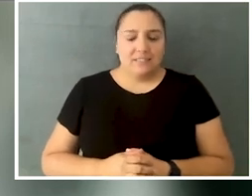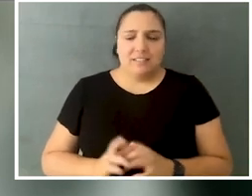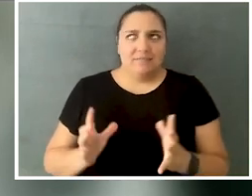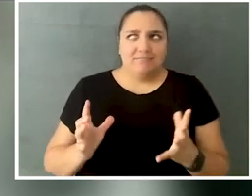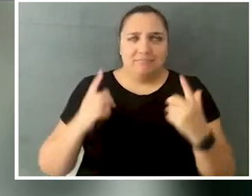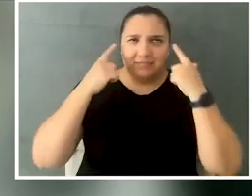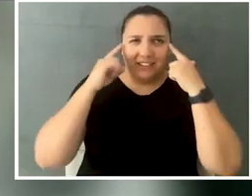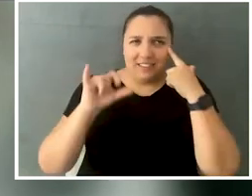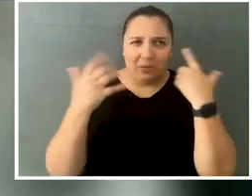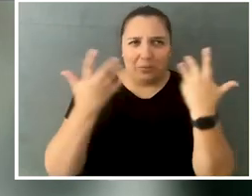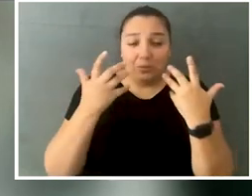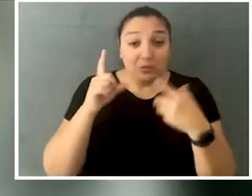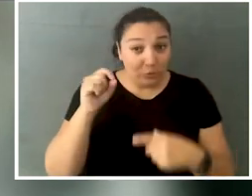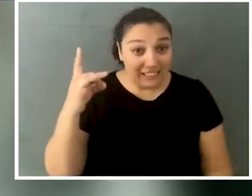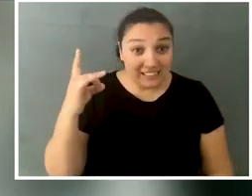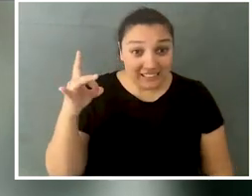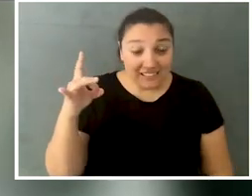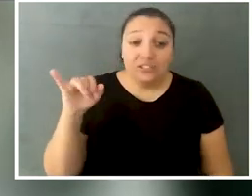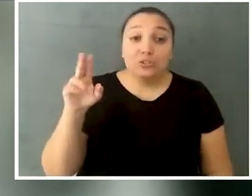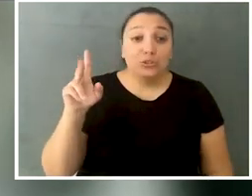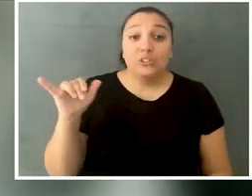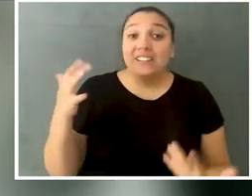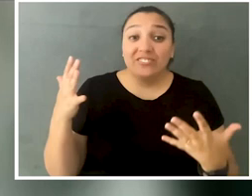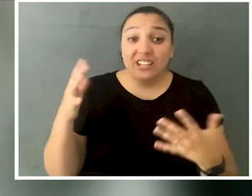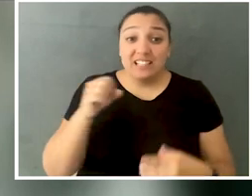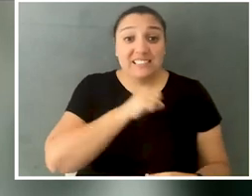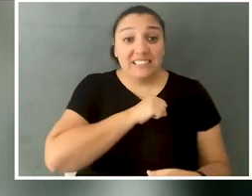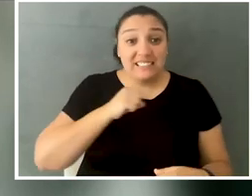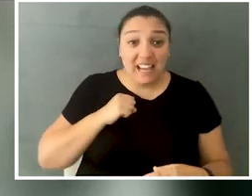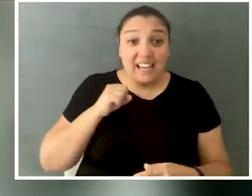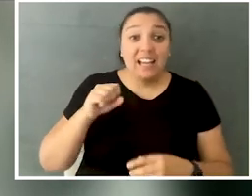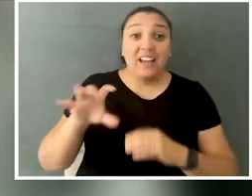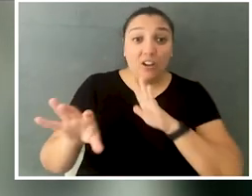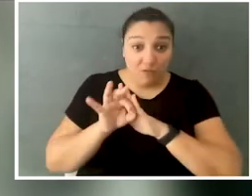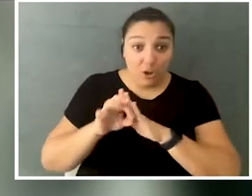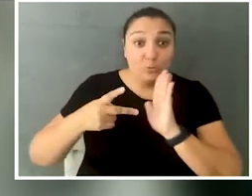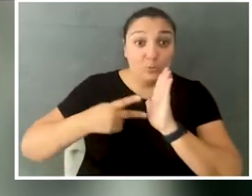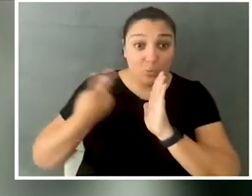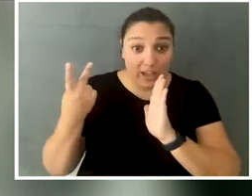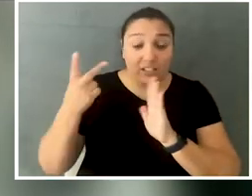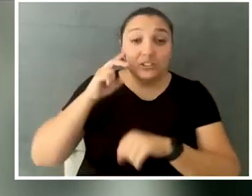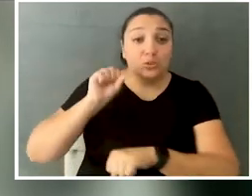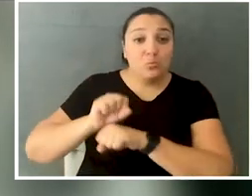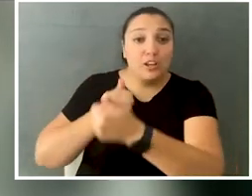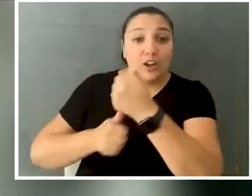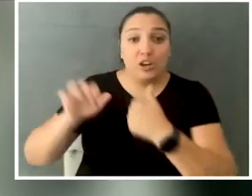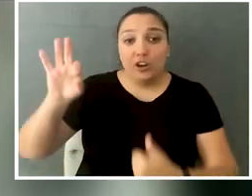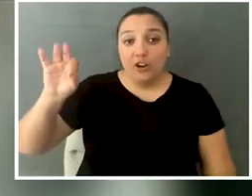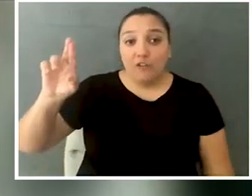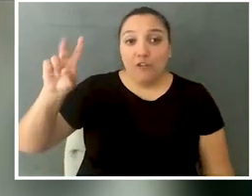and it's just so wild to think about. At this point, this was in 2018, so Judy had already been Senate-confirmed twice. She was working for the Ford Foundation,